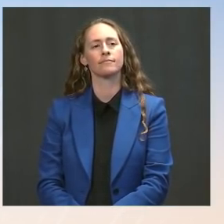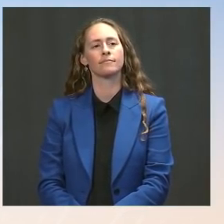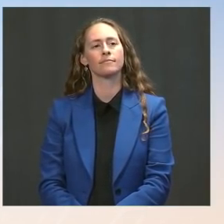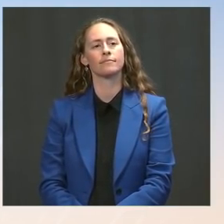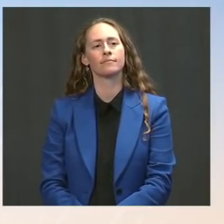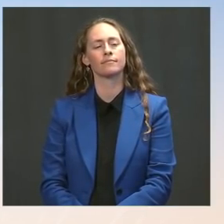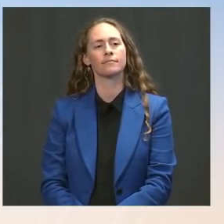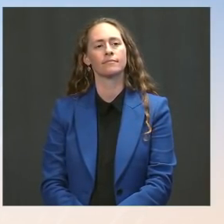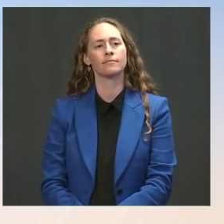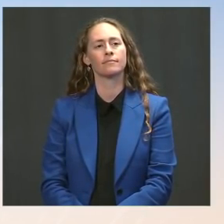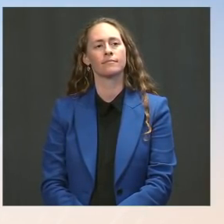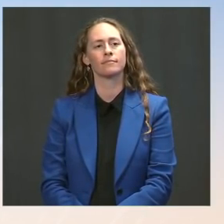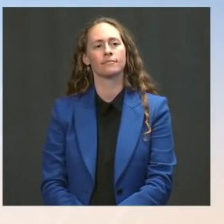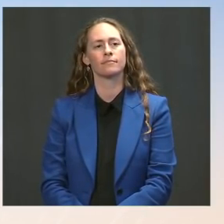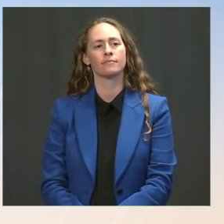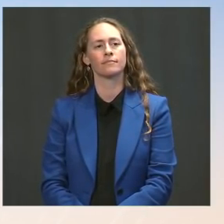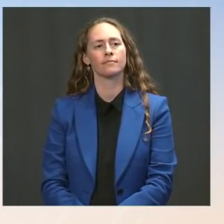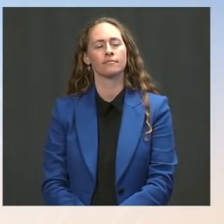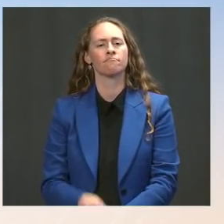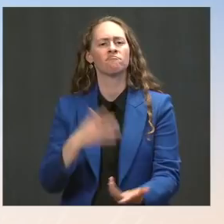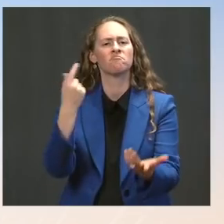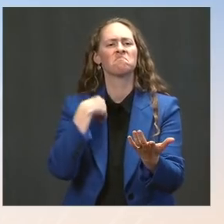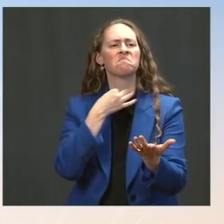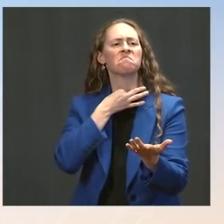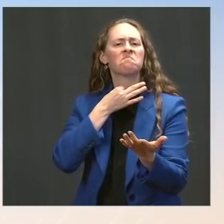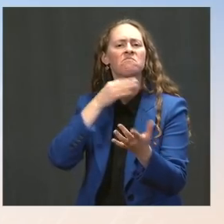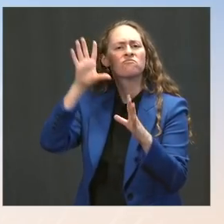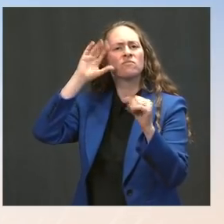as a national security threat? And on top of that,